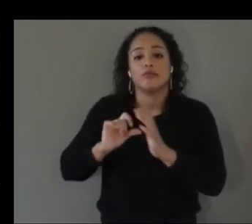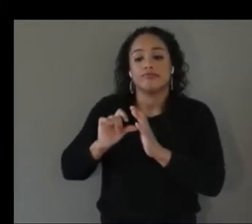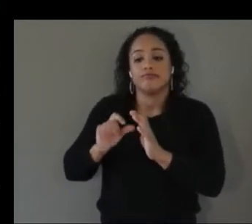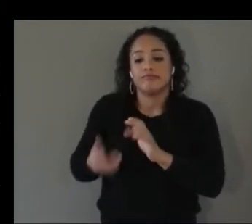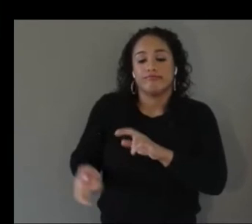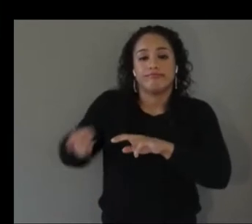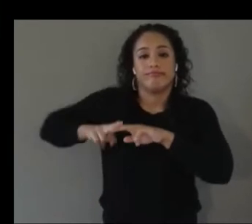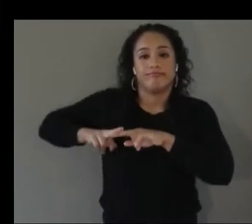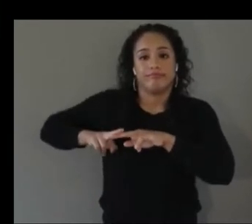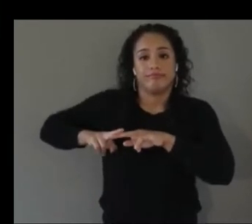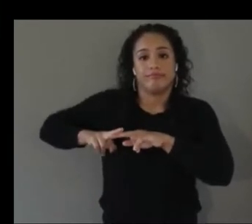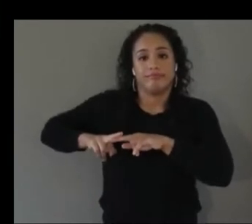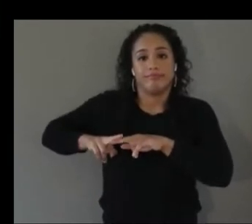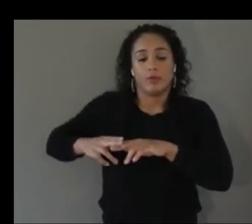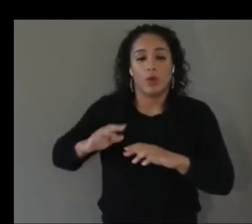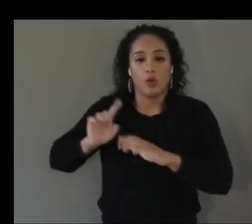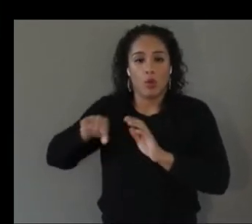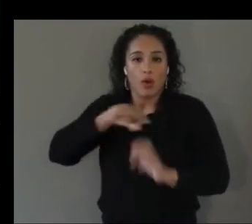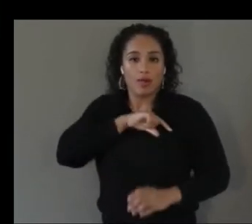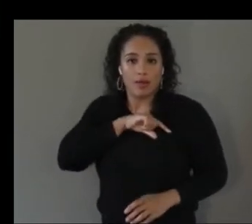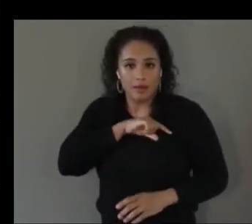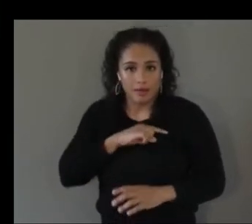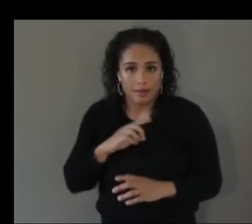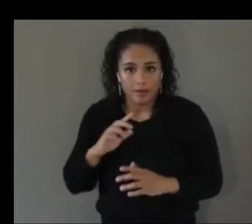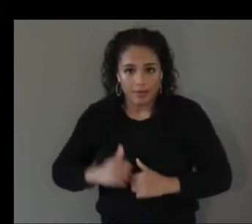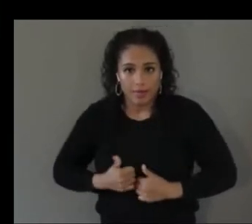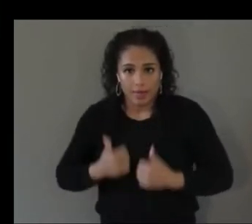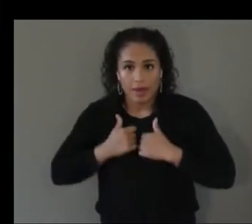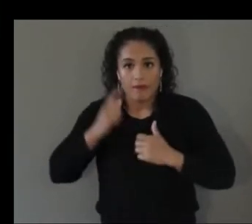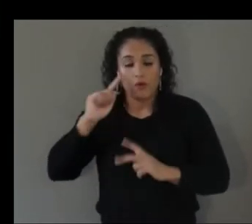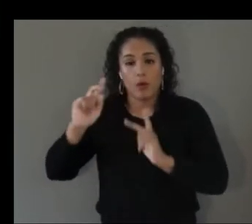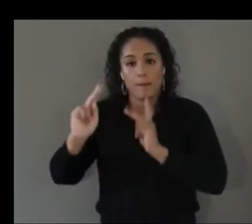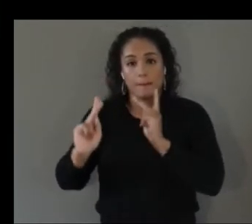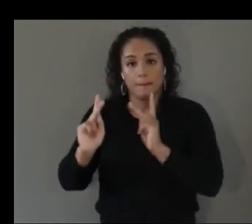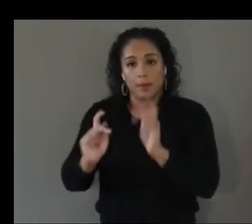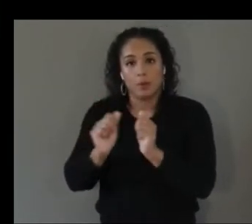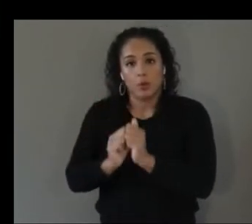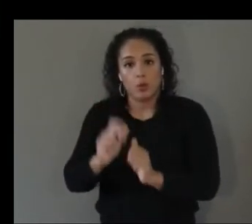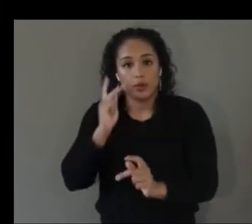i've focused in domains such as exercise and art but most recently i've been trying to